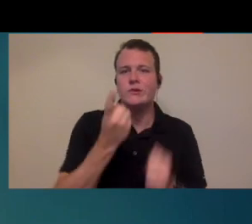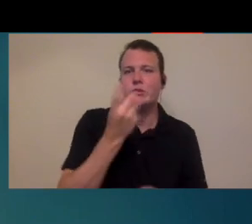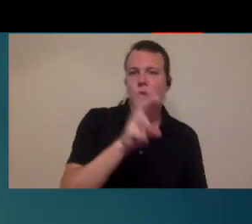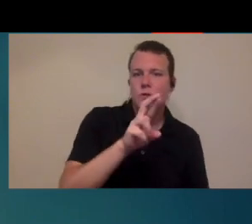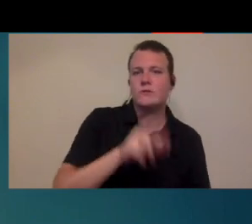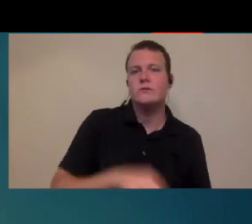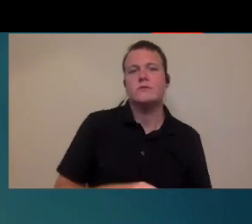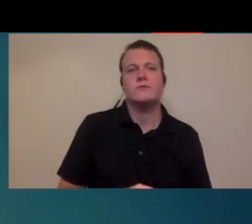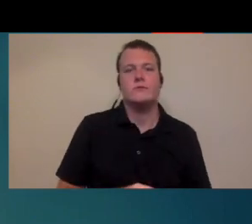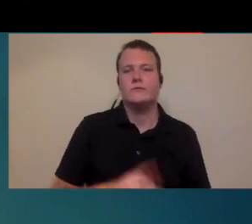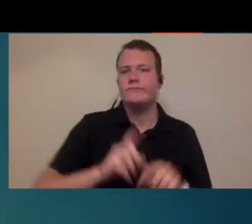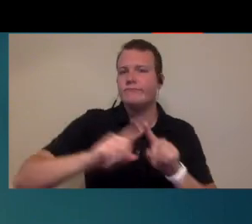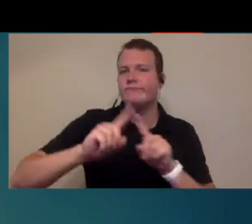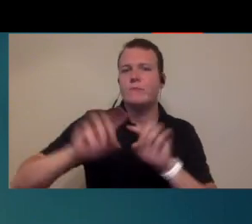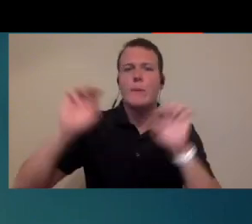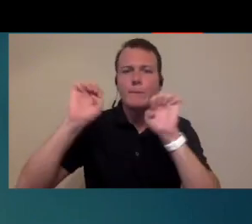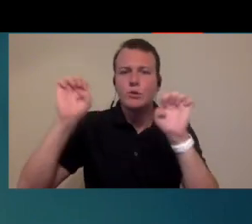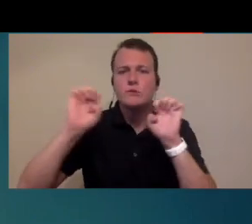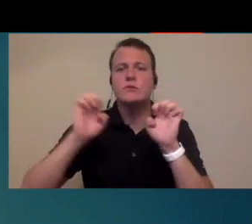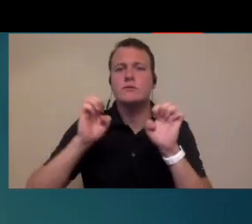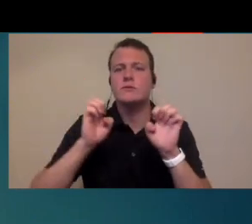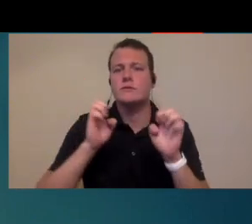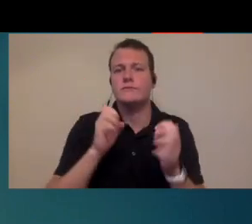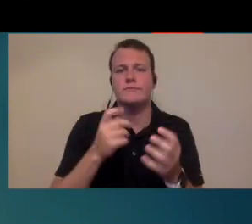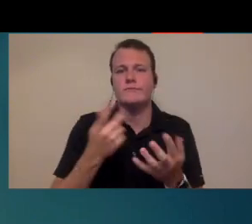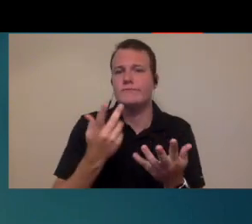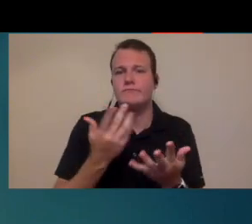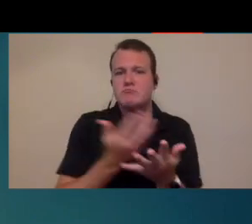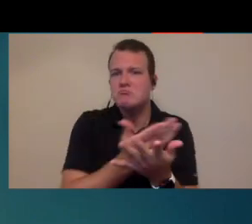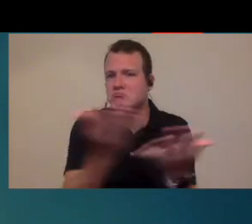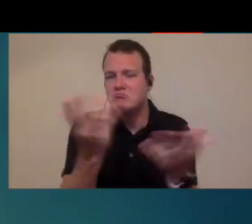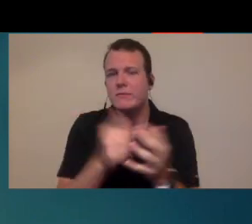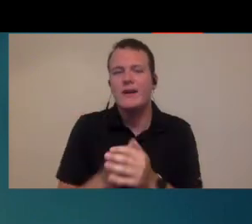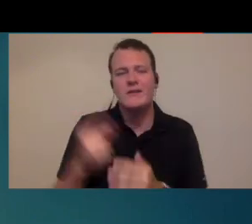personnel so there aren't essential pieces of audiology that I think we have